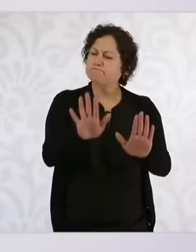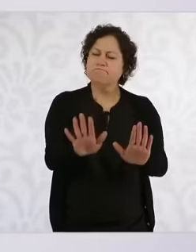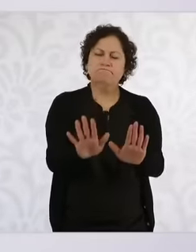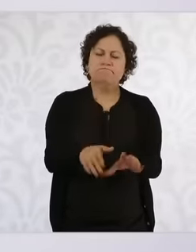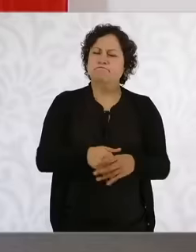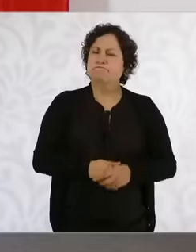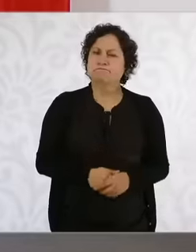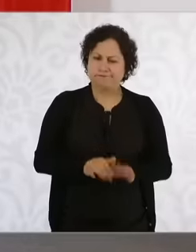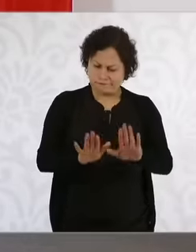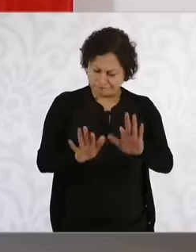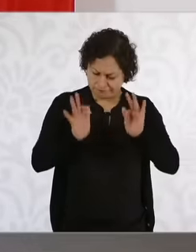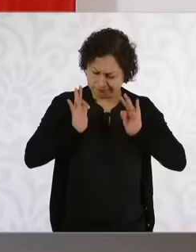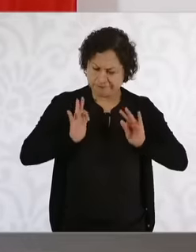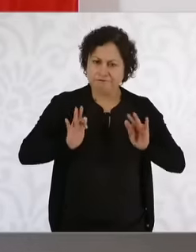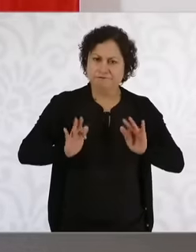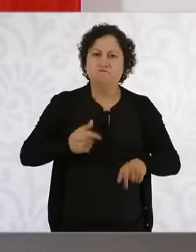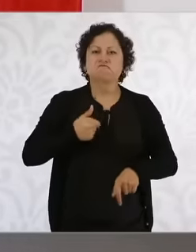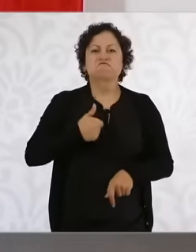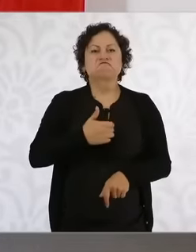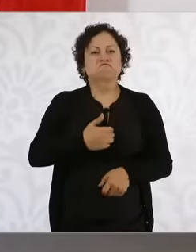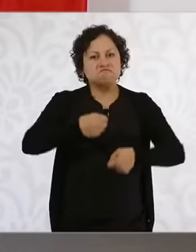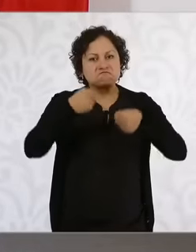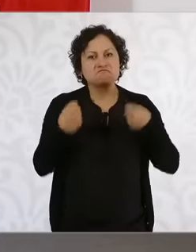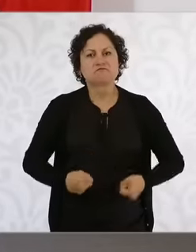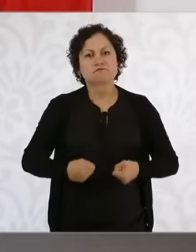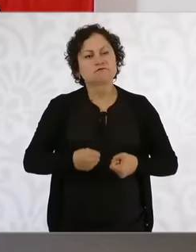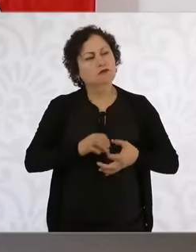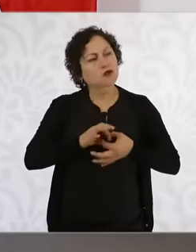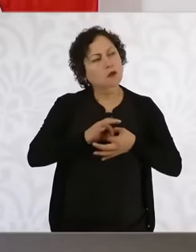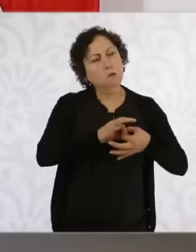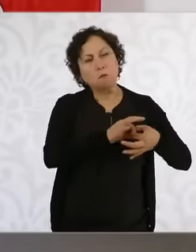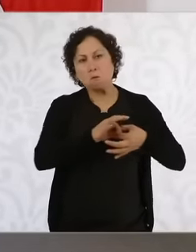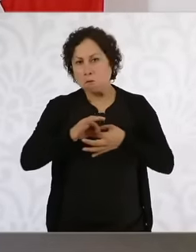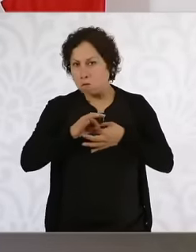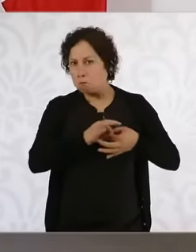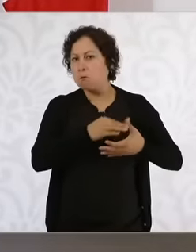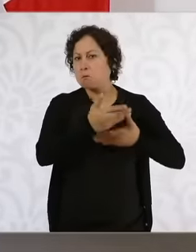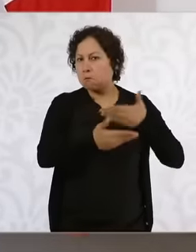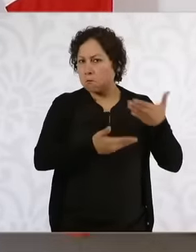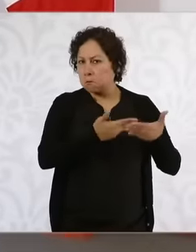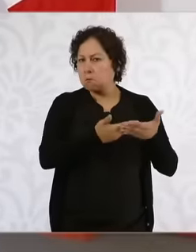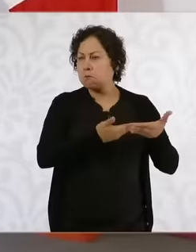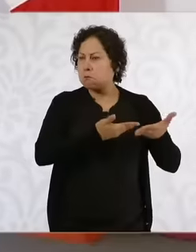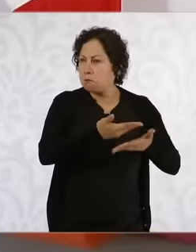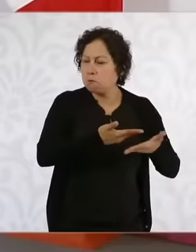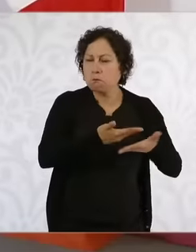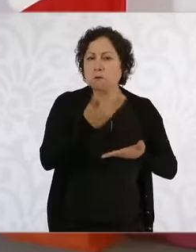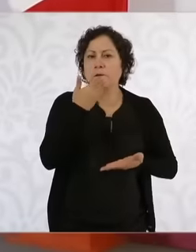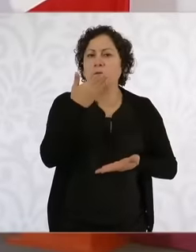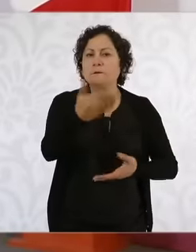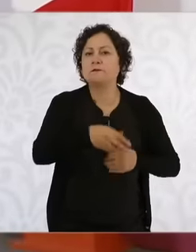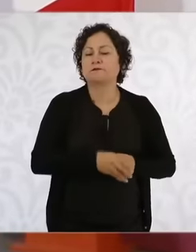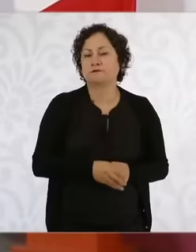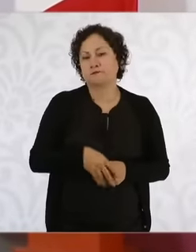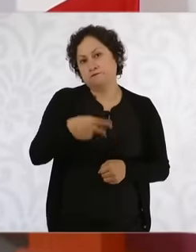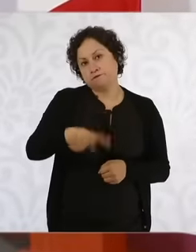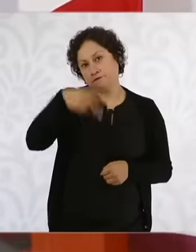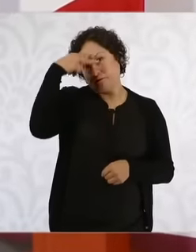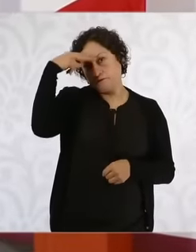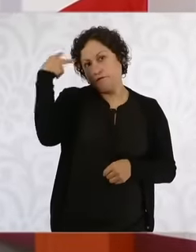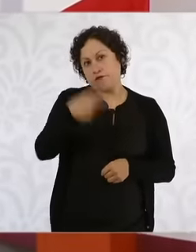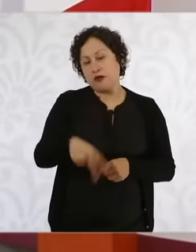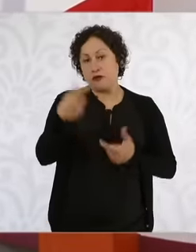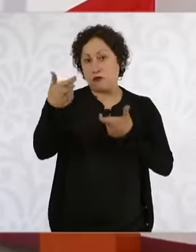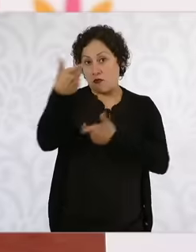relationship. I am convinced of this and our economy is very solid, it is very strong and well